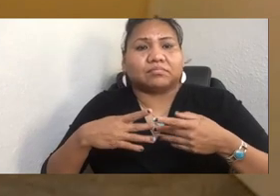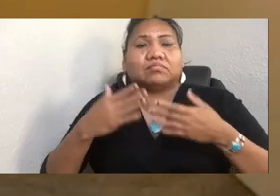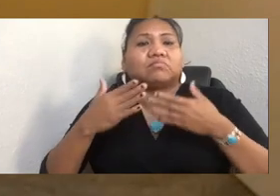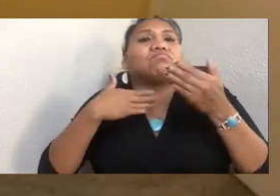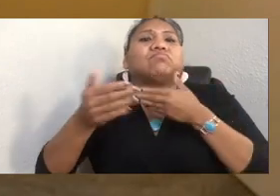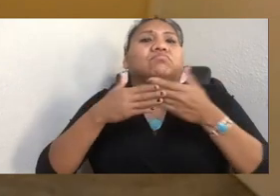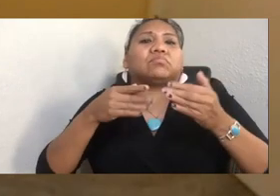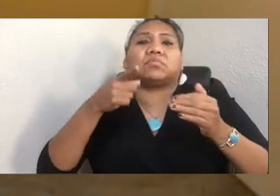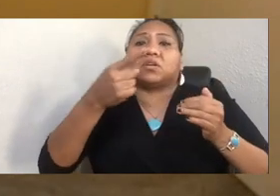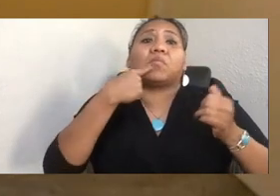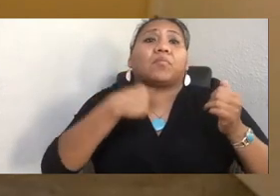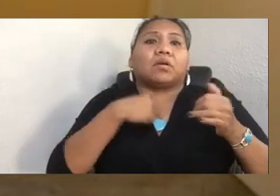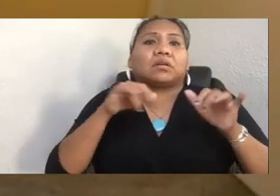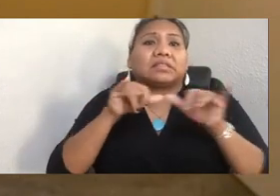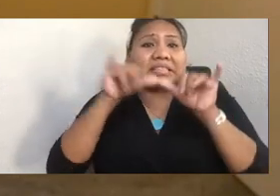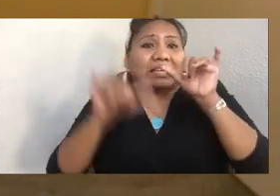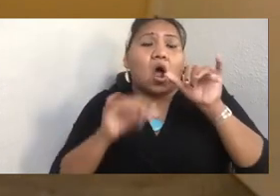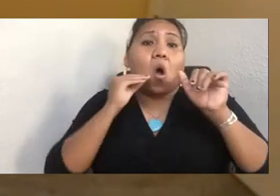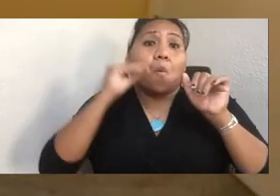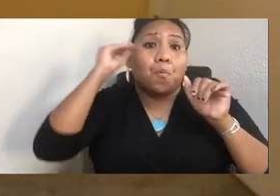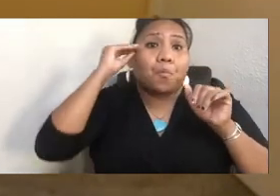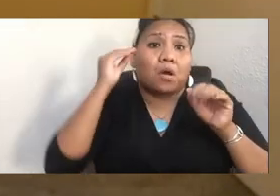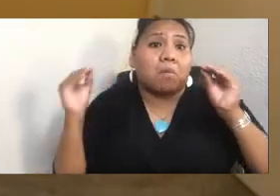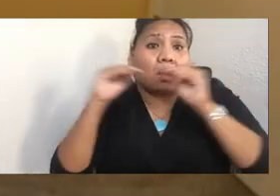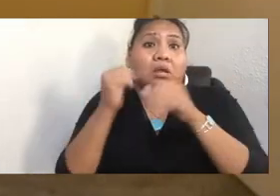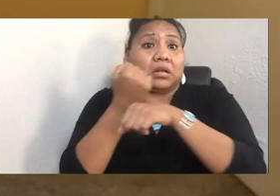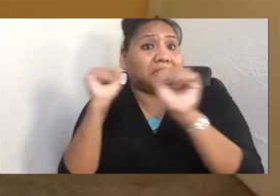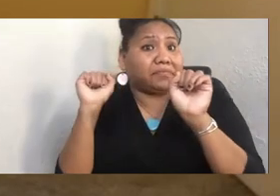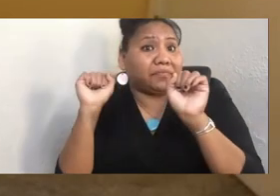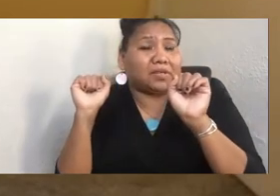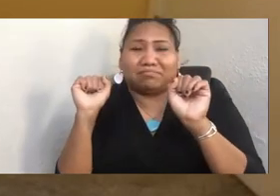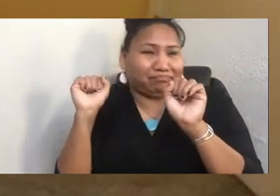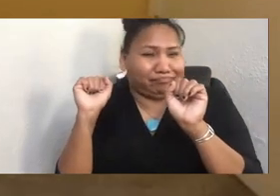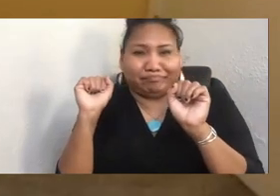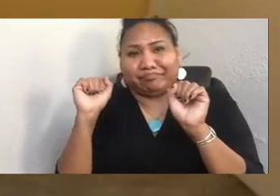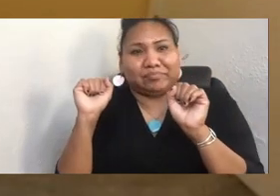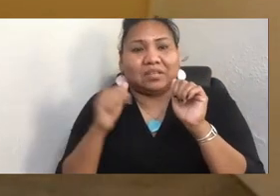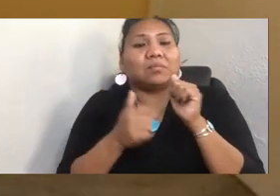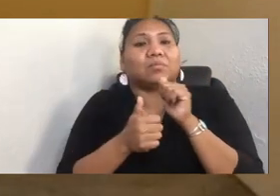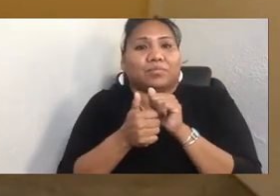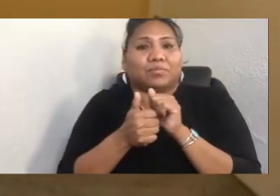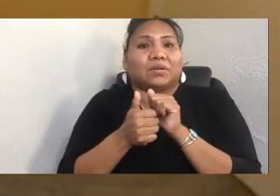we now know that most domestic violence happens in the home.